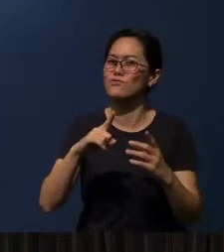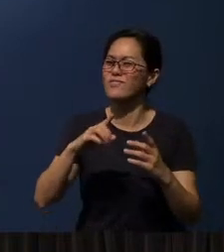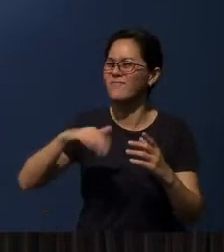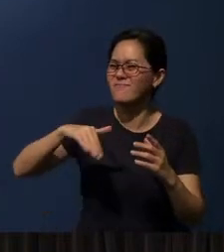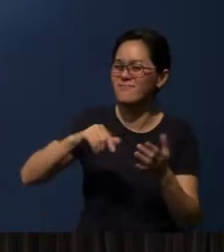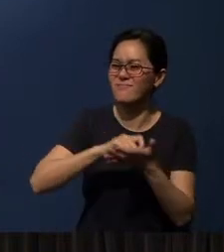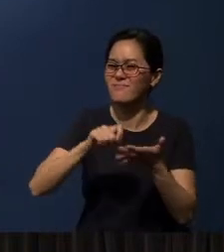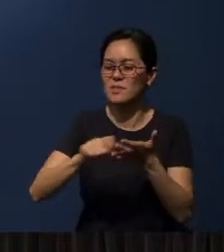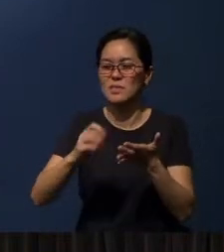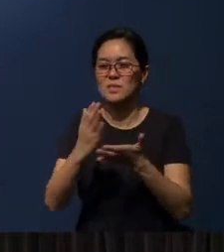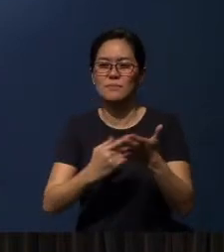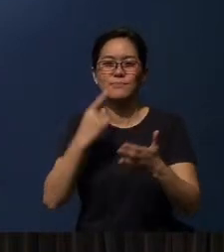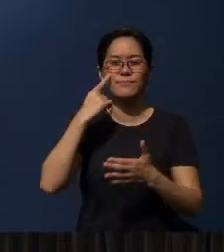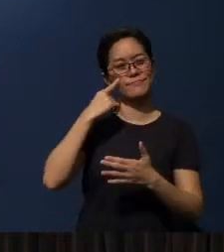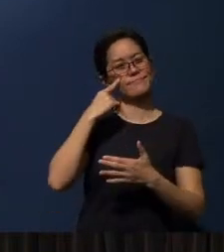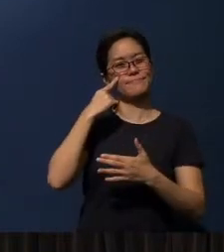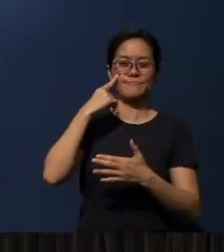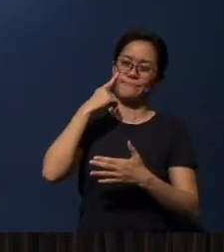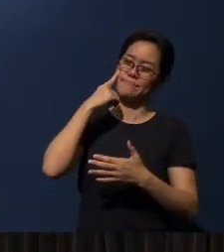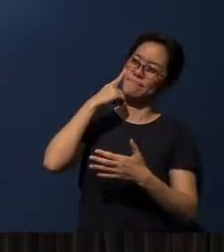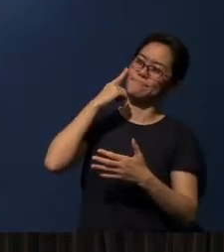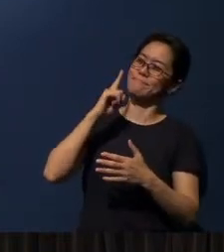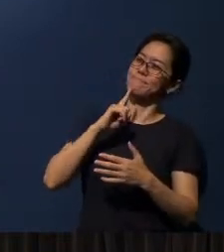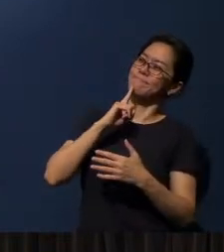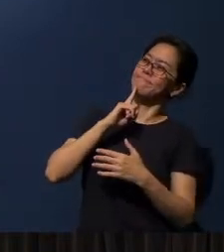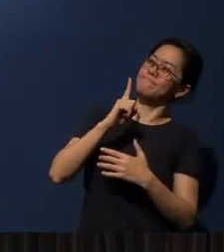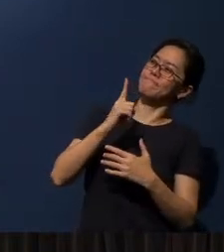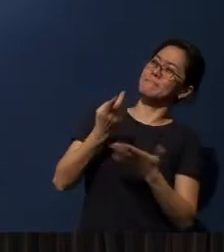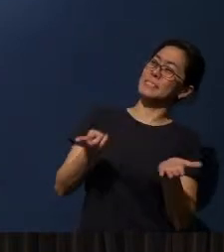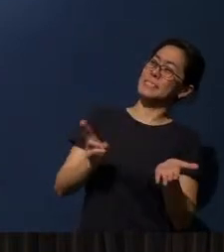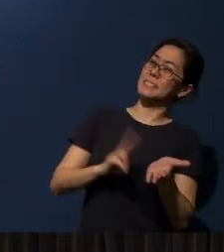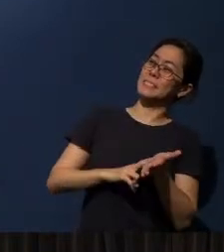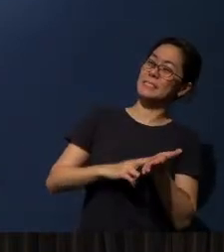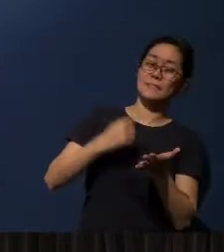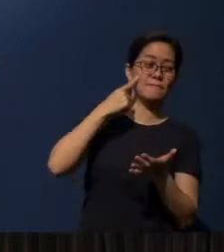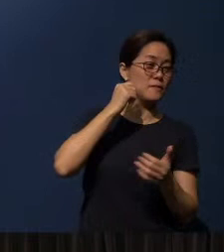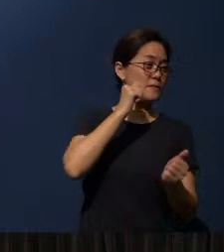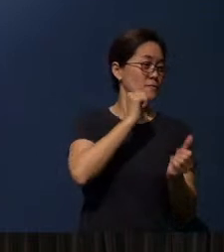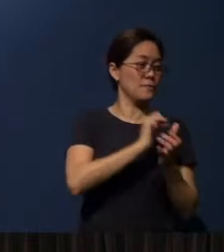Some of you thought that by doing so, you're already signing up for your wife or your husband.